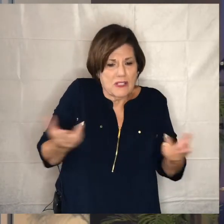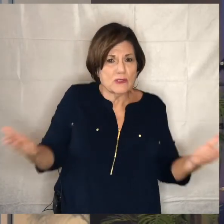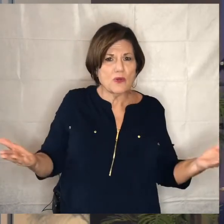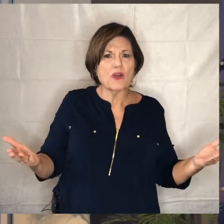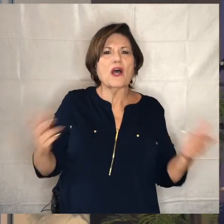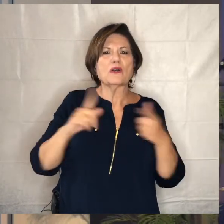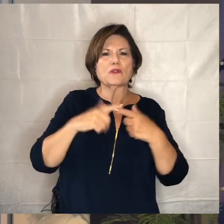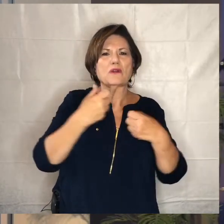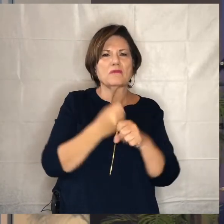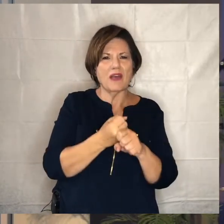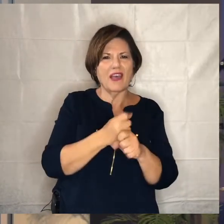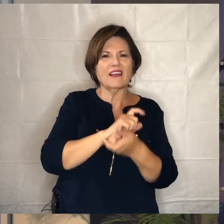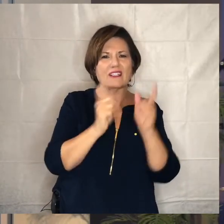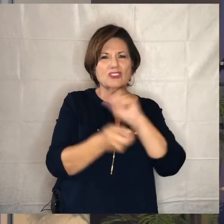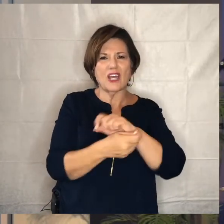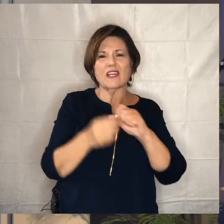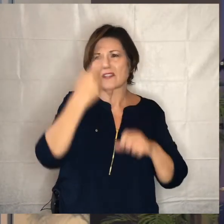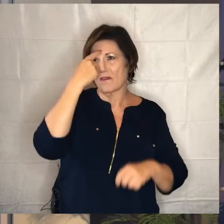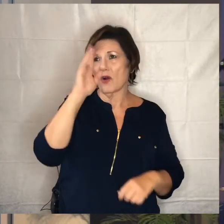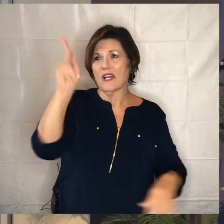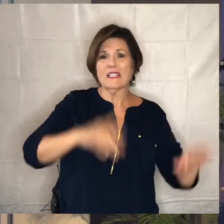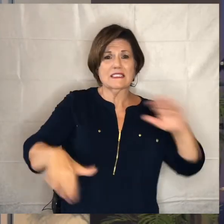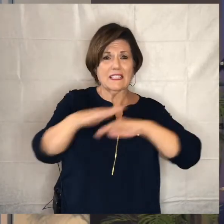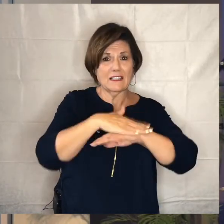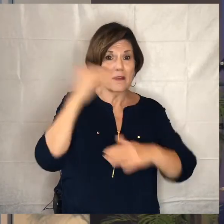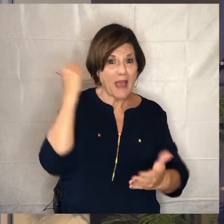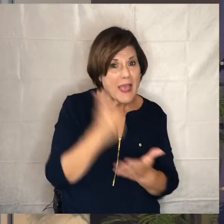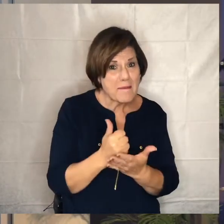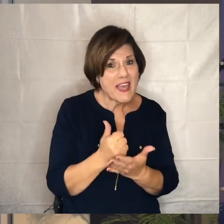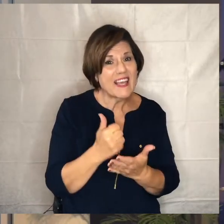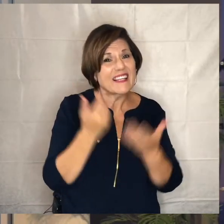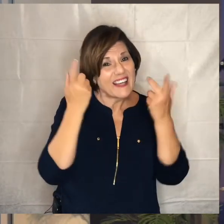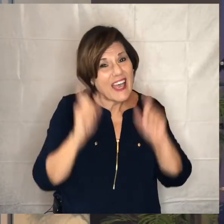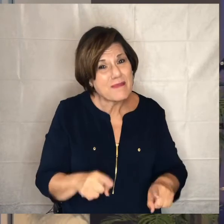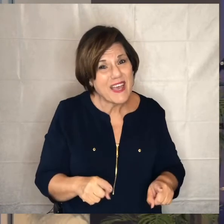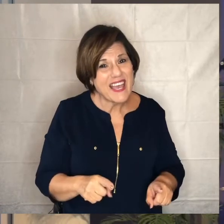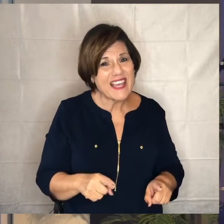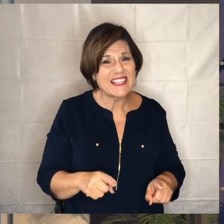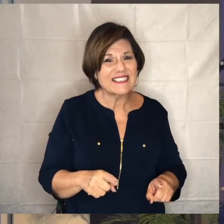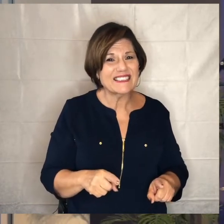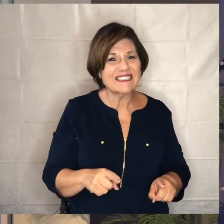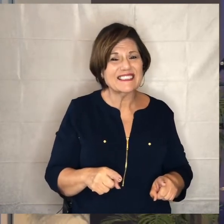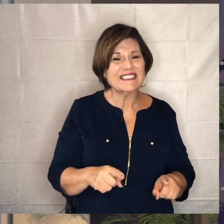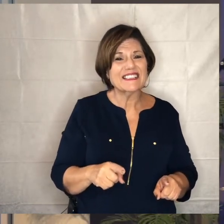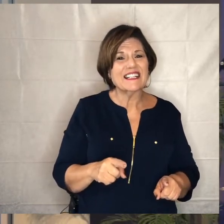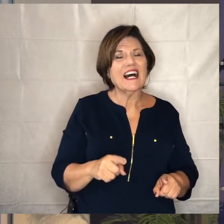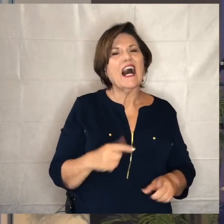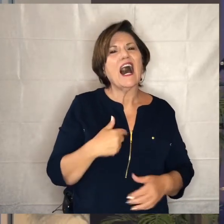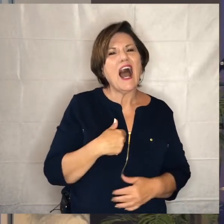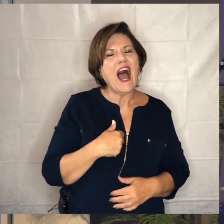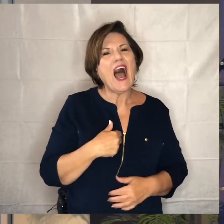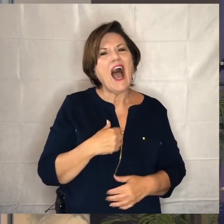to make a difference in the kingdom amen amen uh i guess i would uh follow that